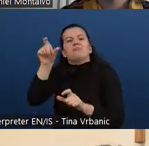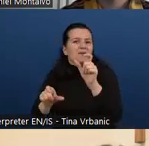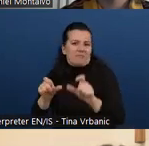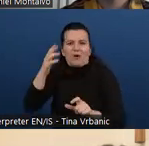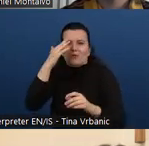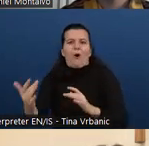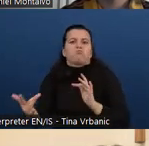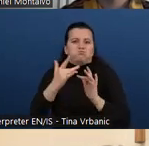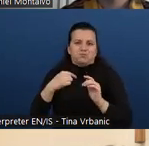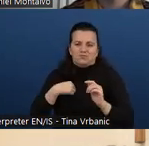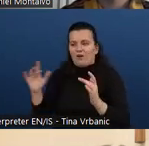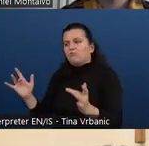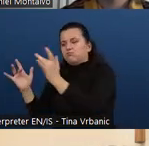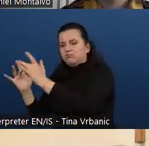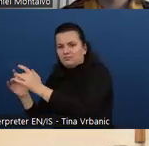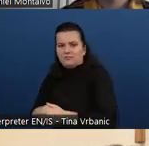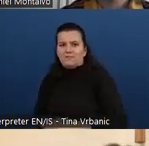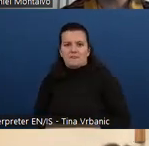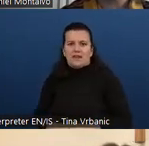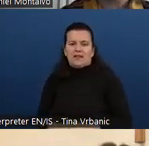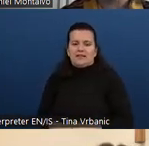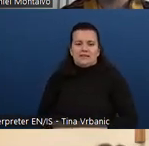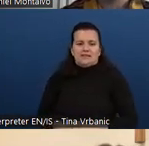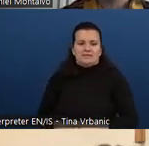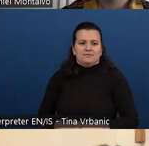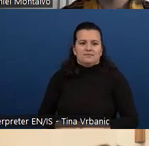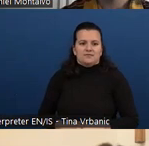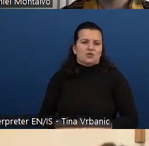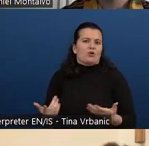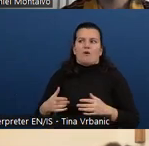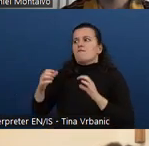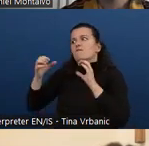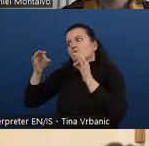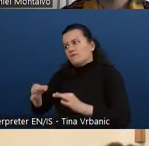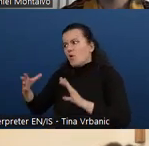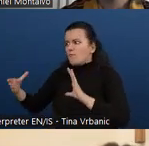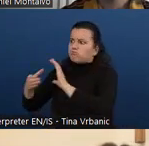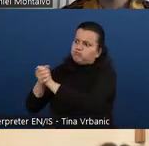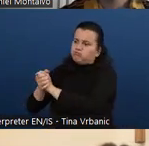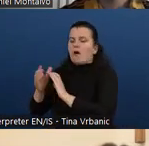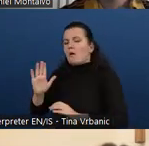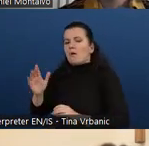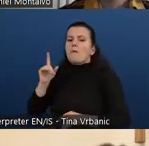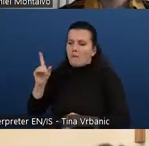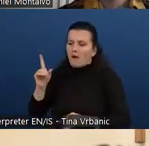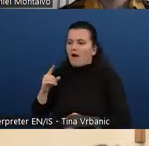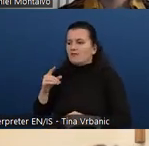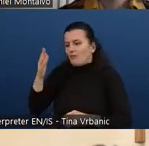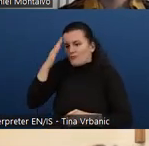But there's no kind of ownership or something like that, no formal connection. I don't know if you want to say something about that, Daniel.